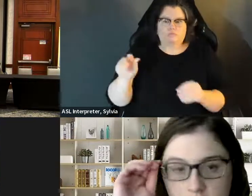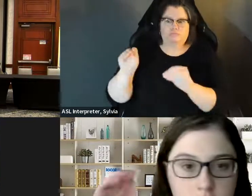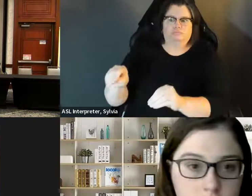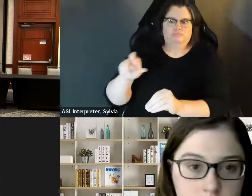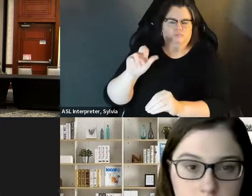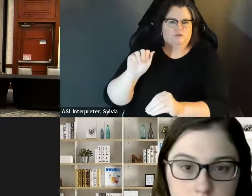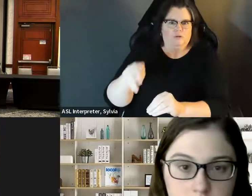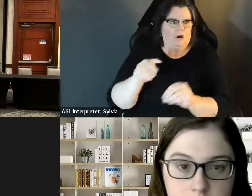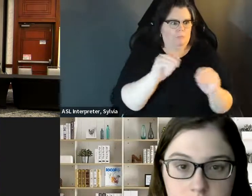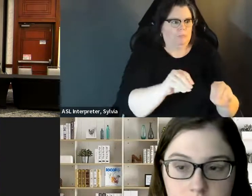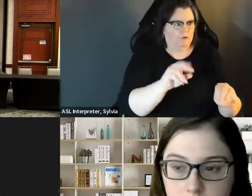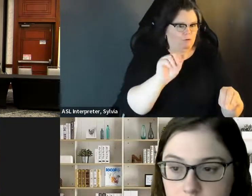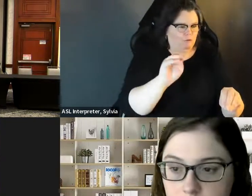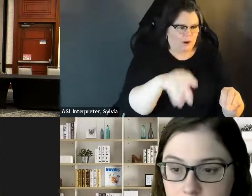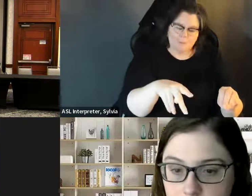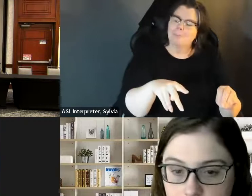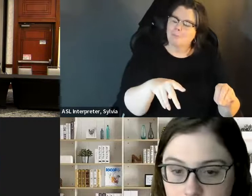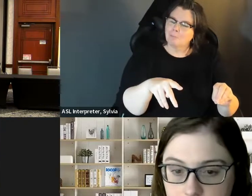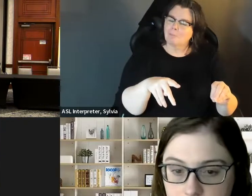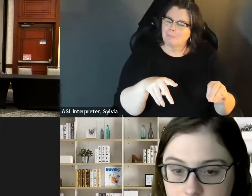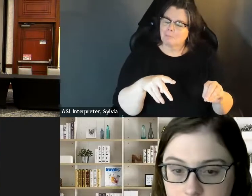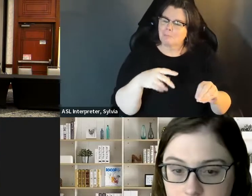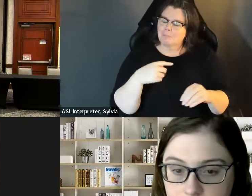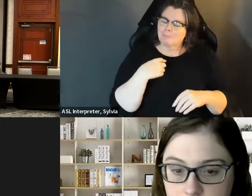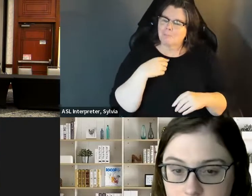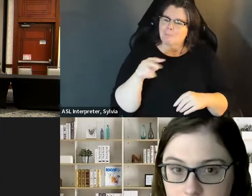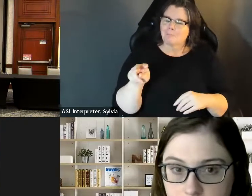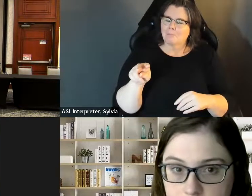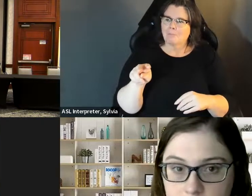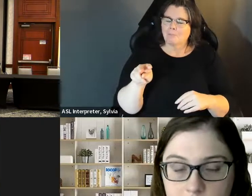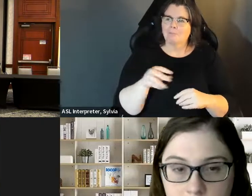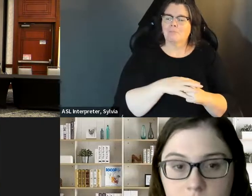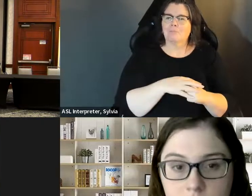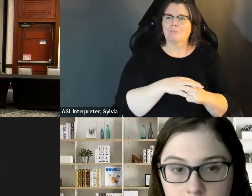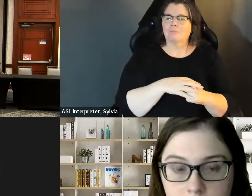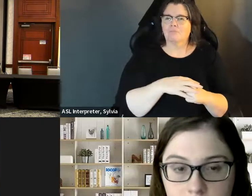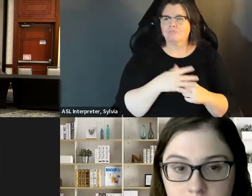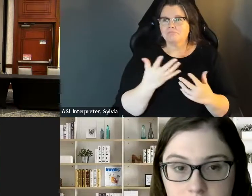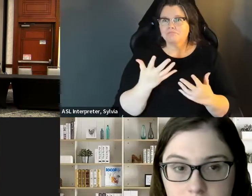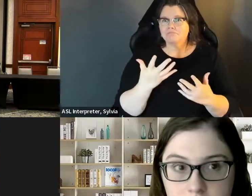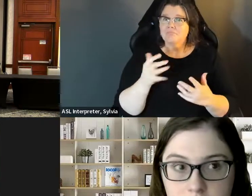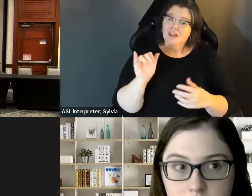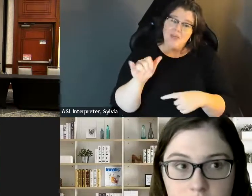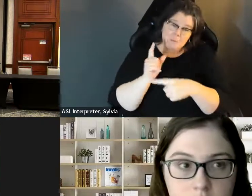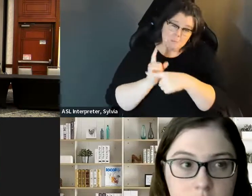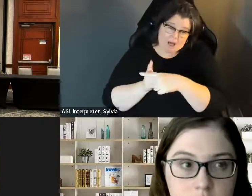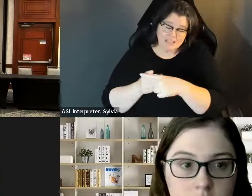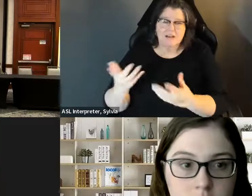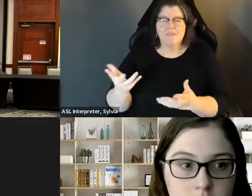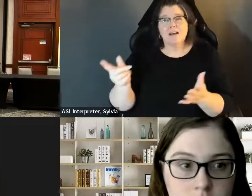for it. I didn't -- you know , just simply running for office and them seeing you have a disability was enough And then, seeing that you have, with a disability, was enough for them to say, Hey, we're we're gonna do something about it.